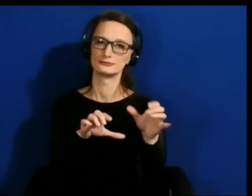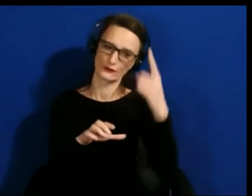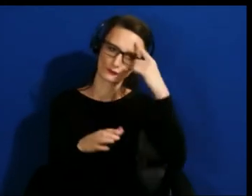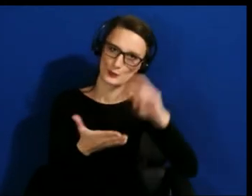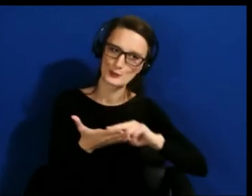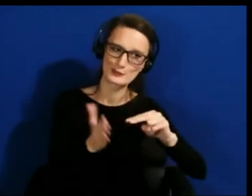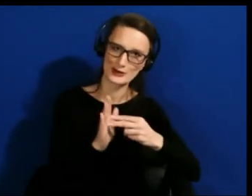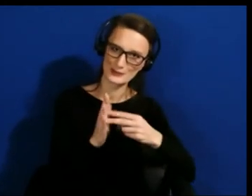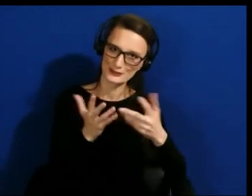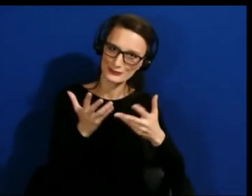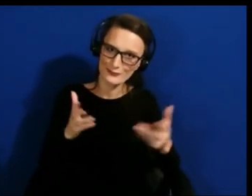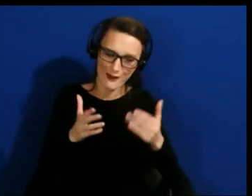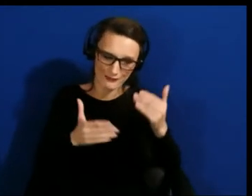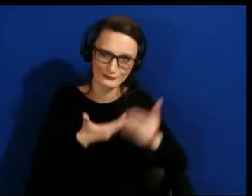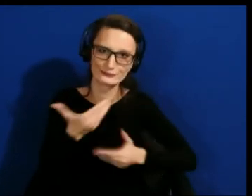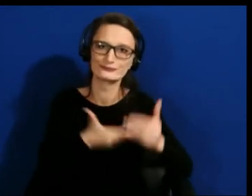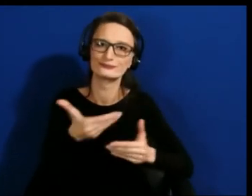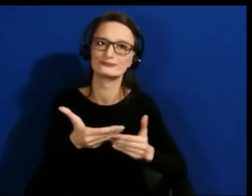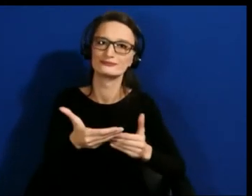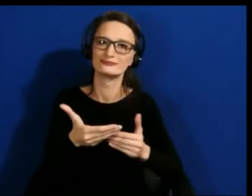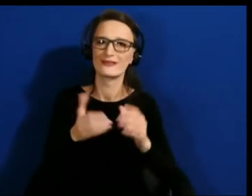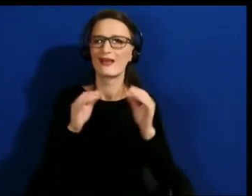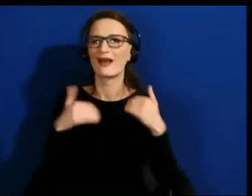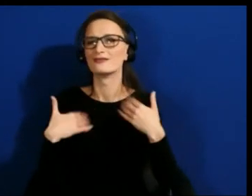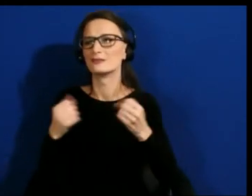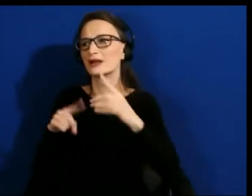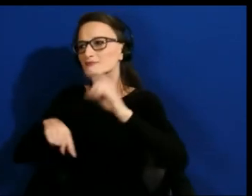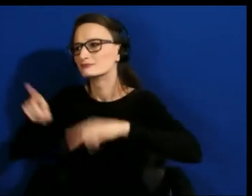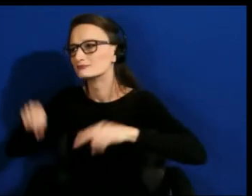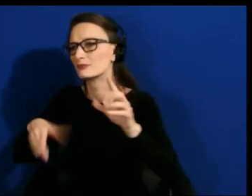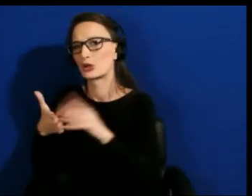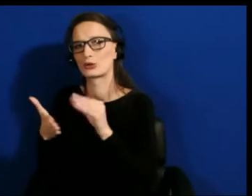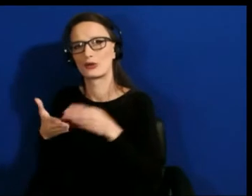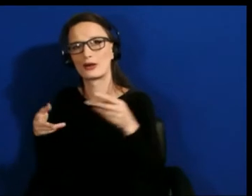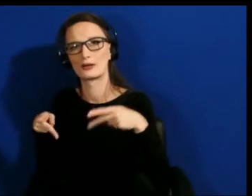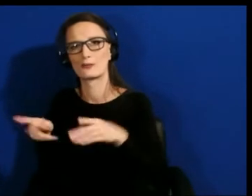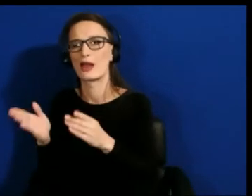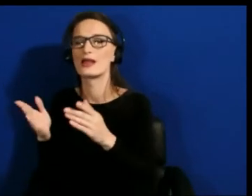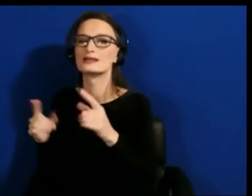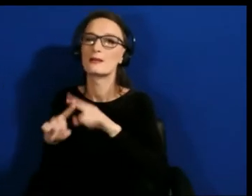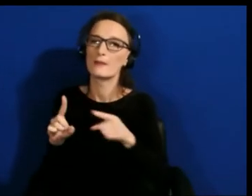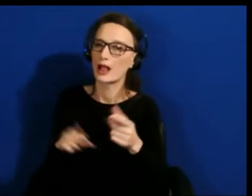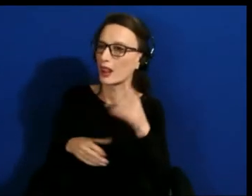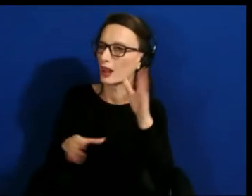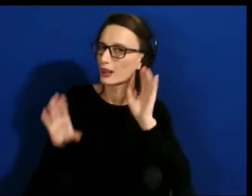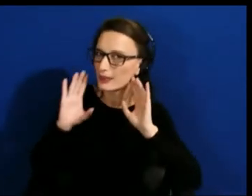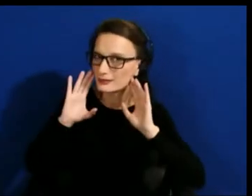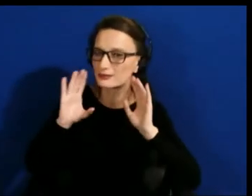but that listening, cocreating, researching and asking your colleagues that have different